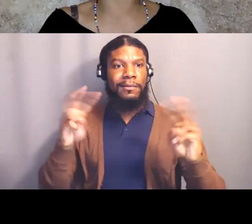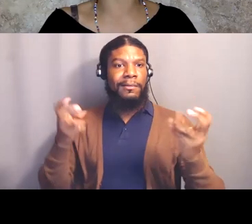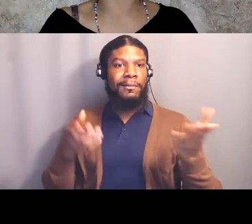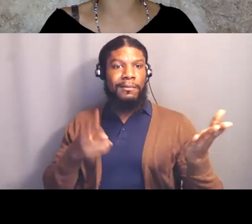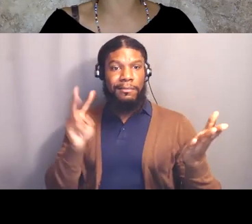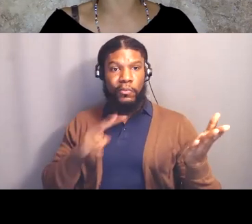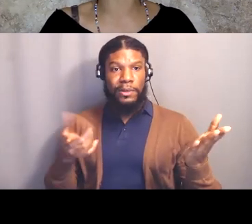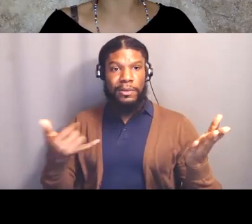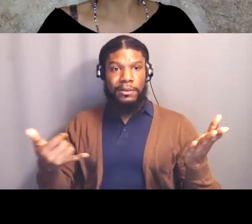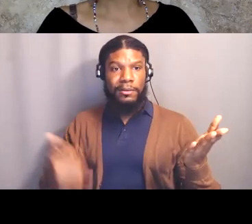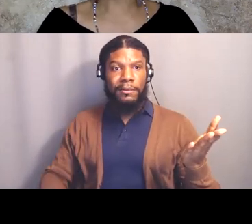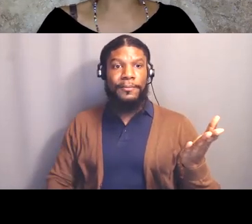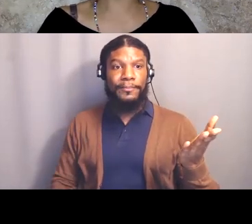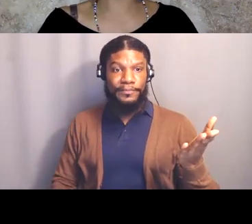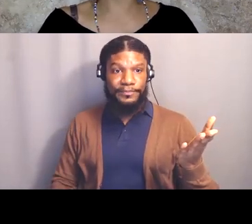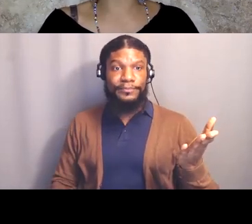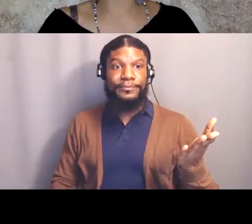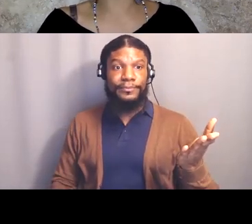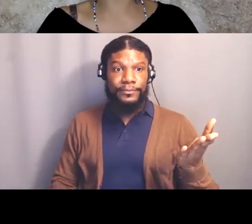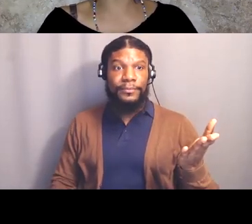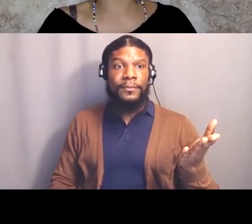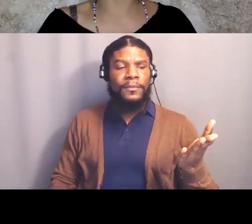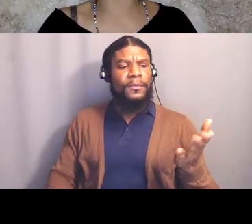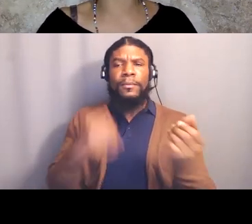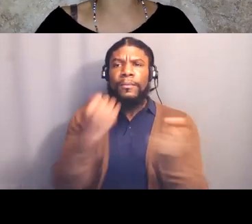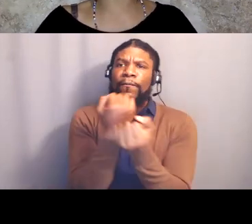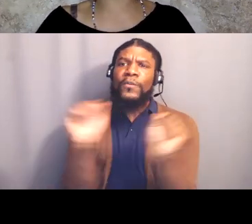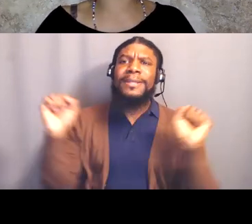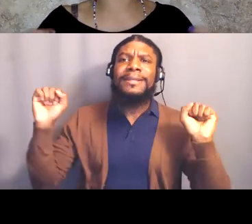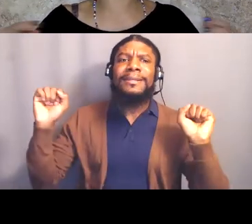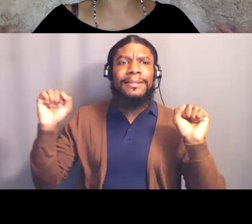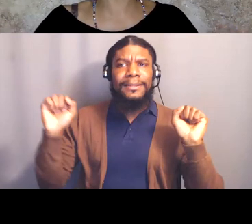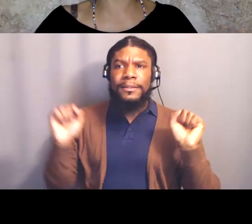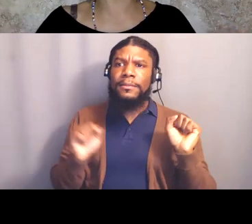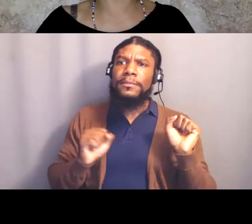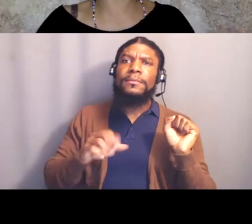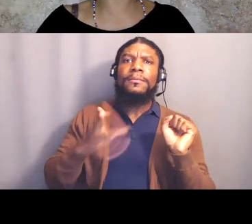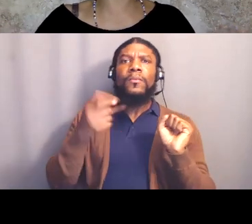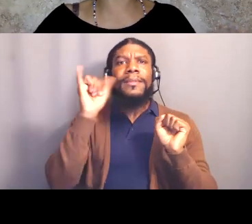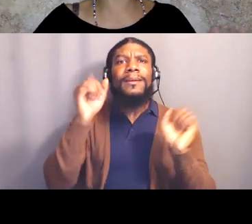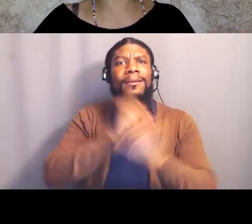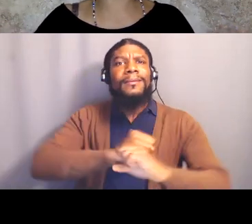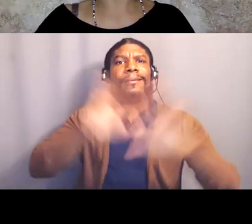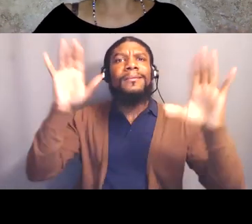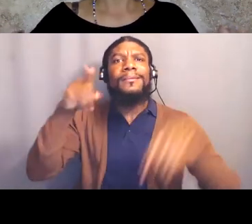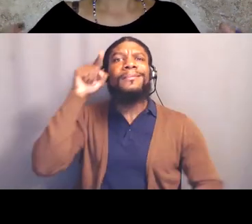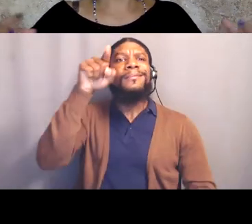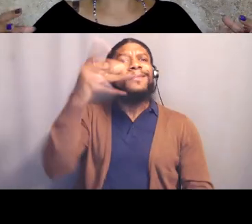available to us, so to be free, to seek freedom, to seek those images that we summoned up,